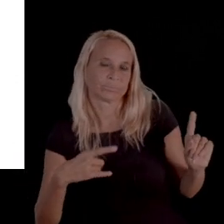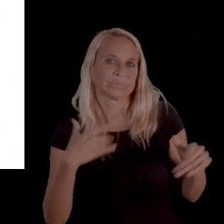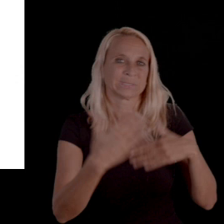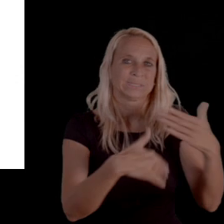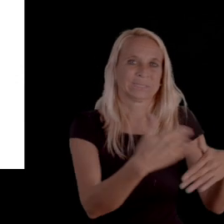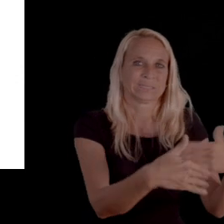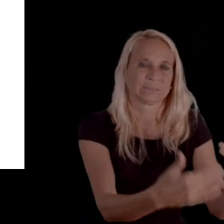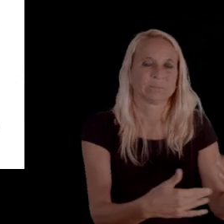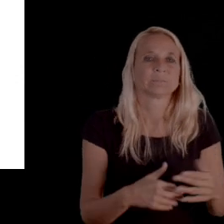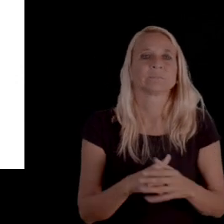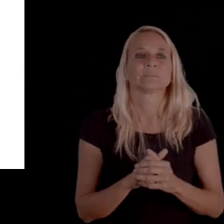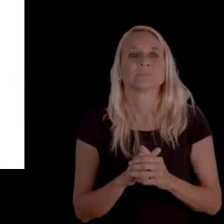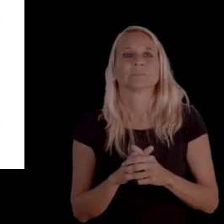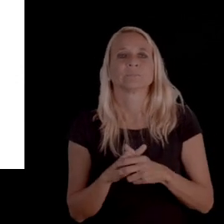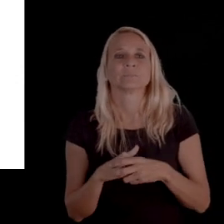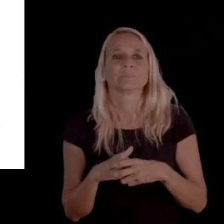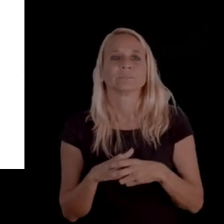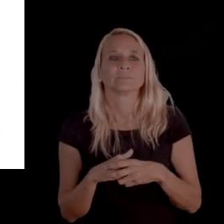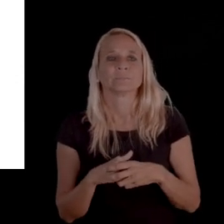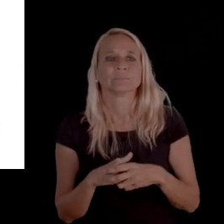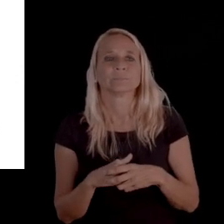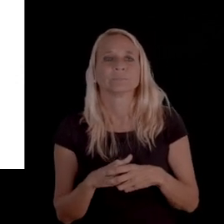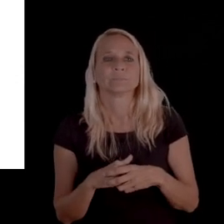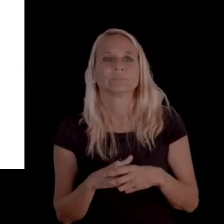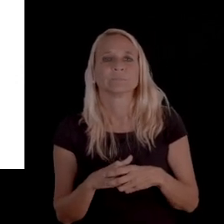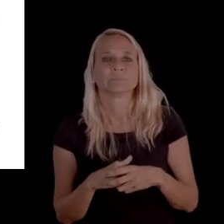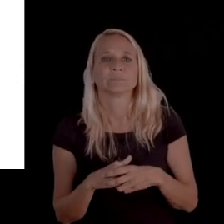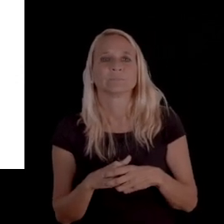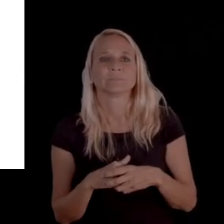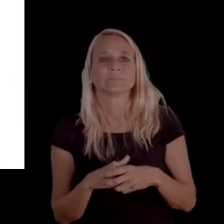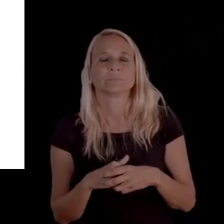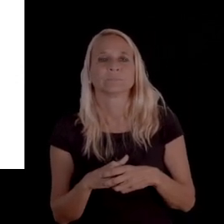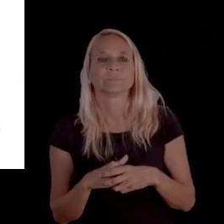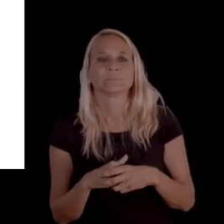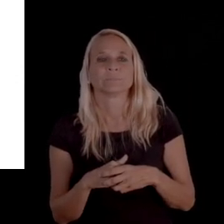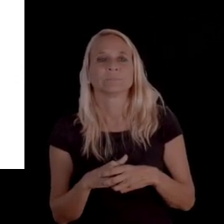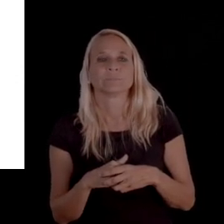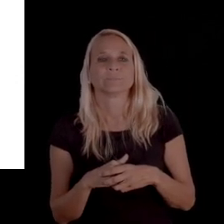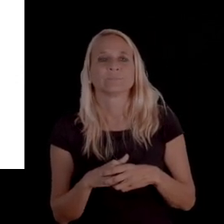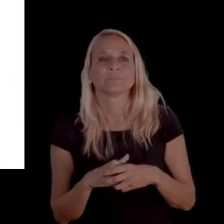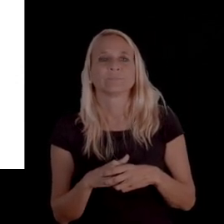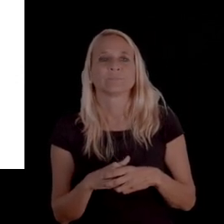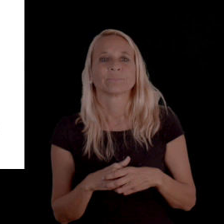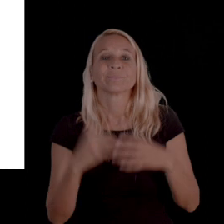and continuation of services. So, there's a section underneath the you must request an appeal by date